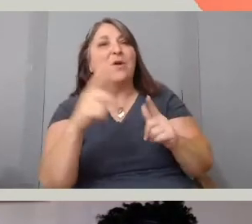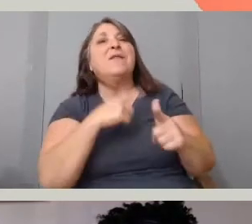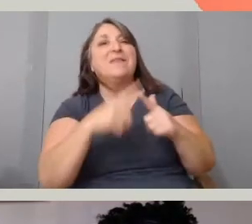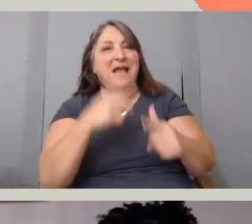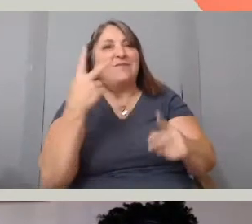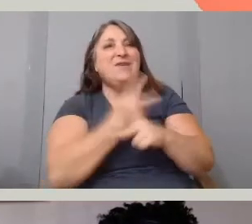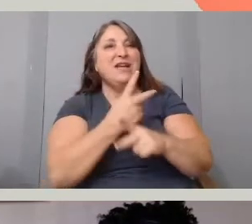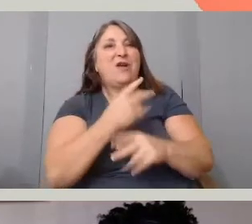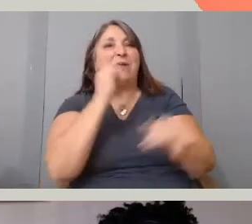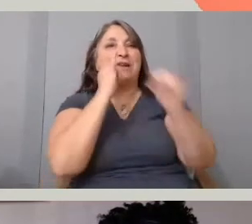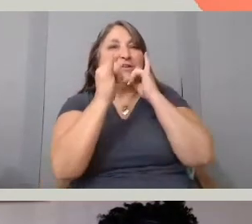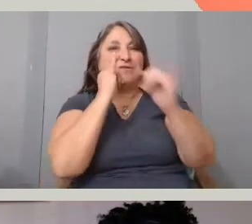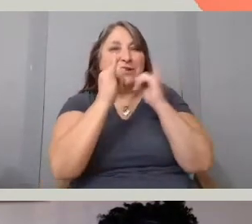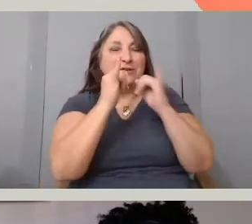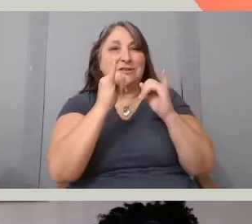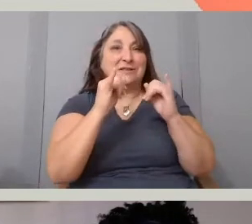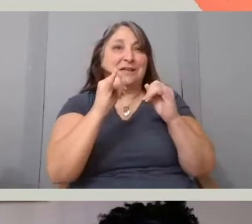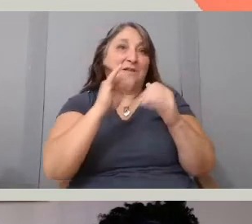and every other part of your film for that matter as well.